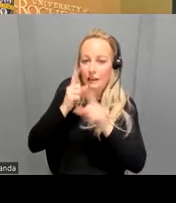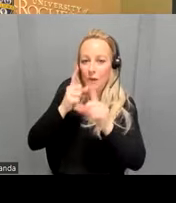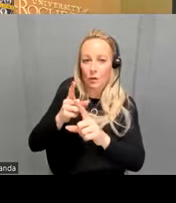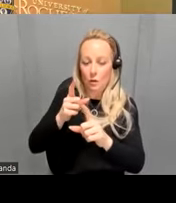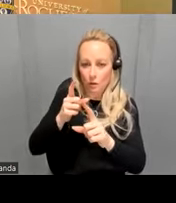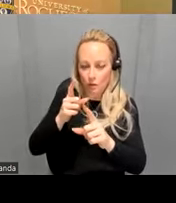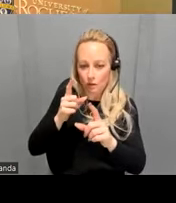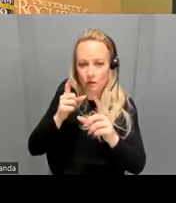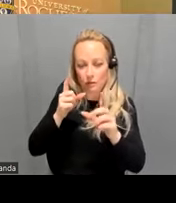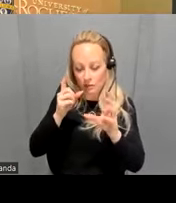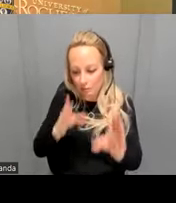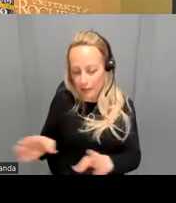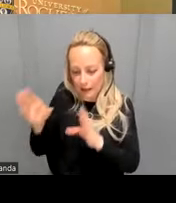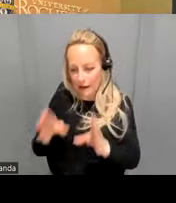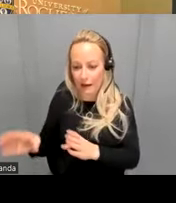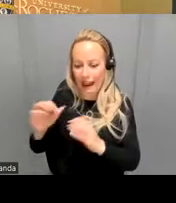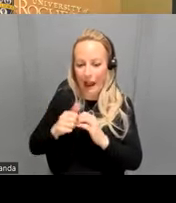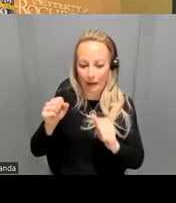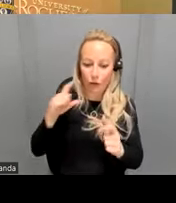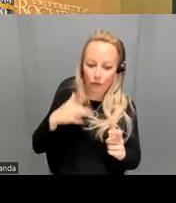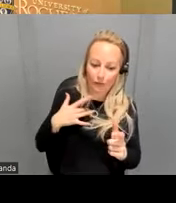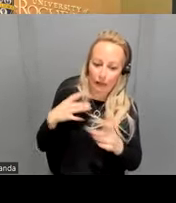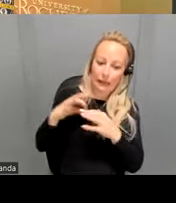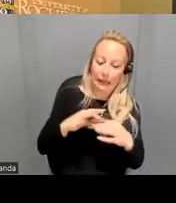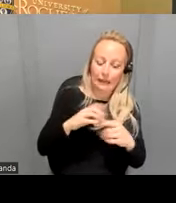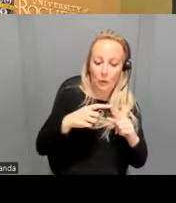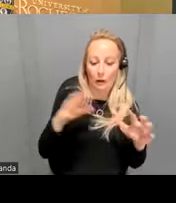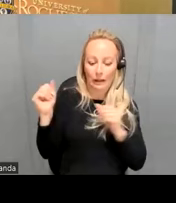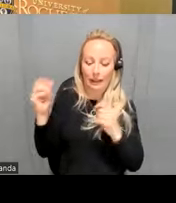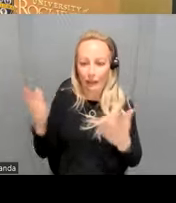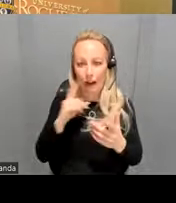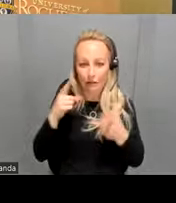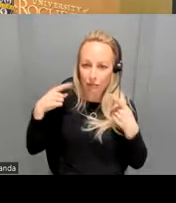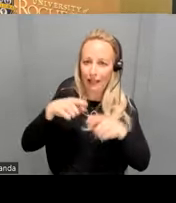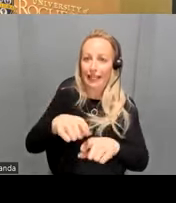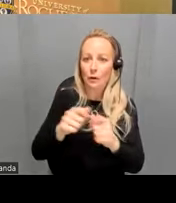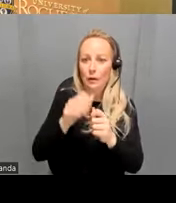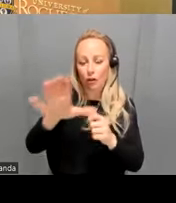to do to feel more connected when you leave here and that are in line with your cultural values um